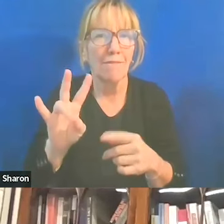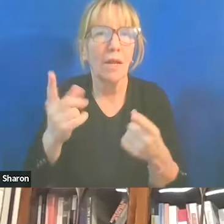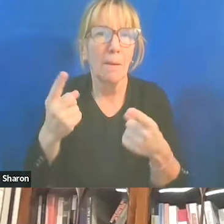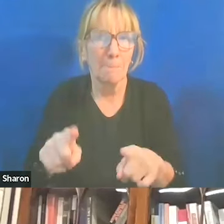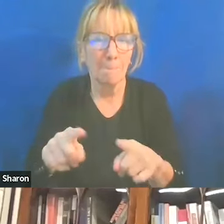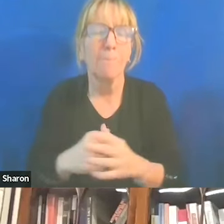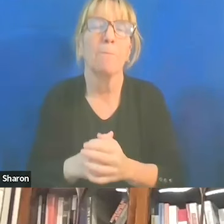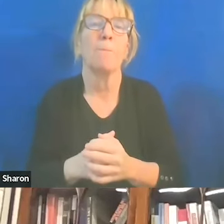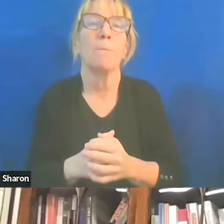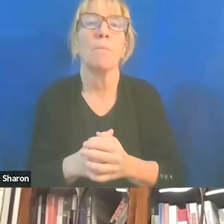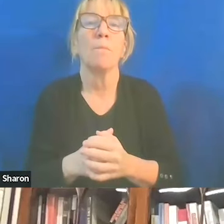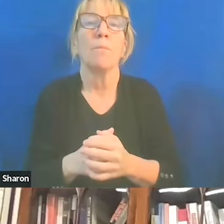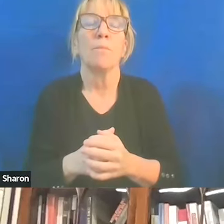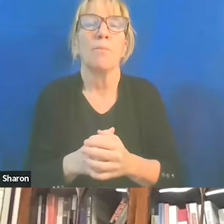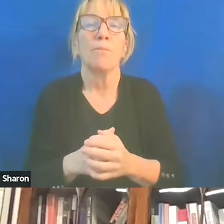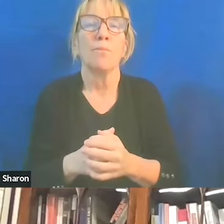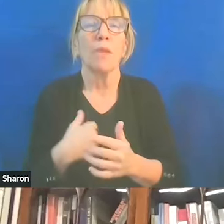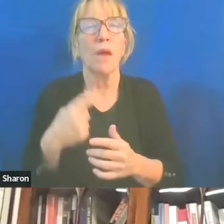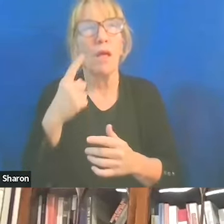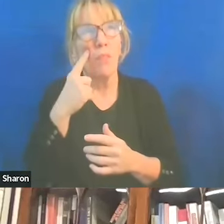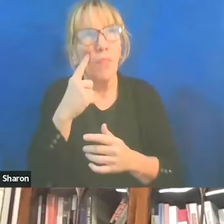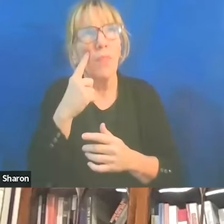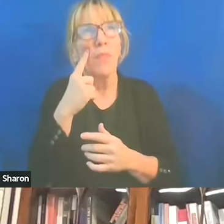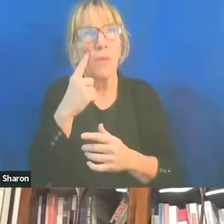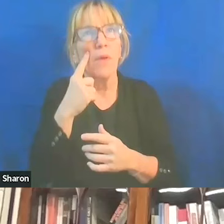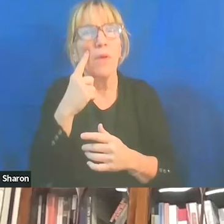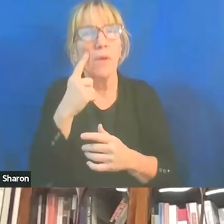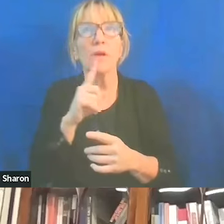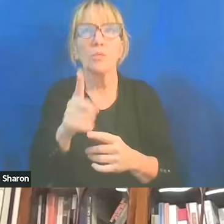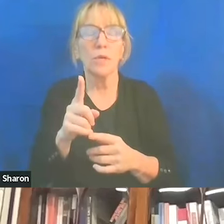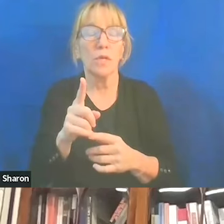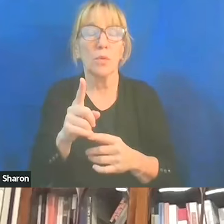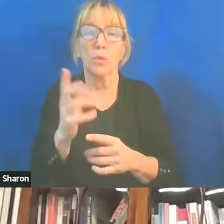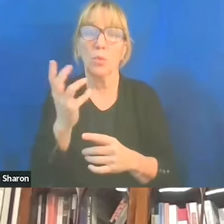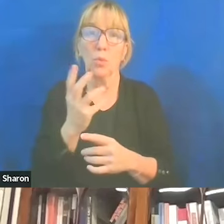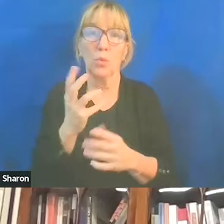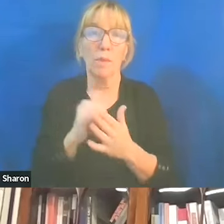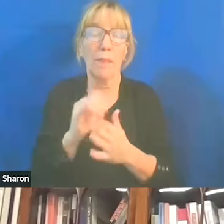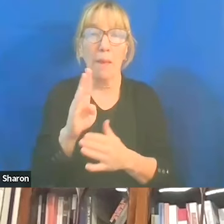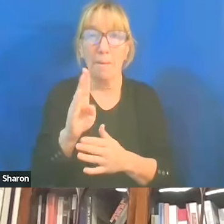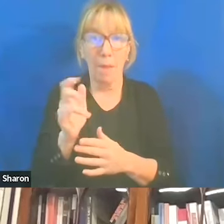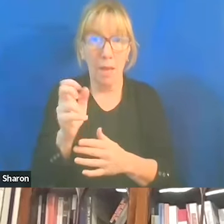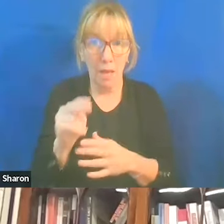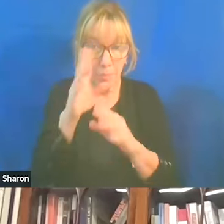And I think it was pretty striking that the Biden administration has been,